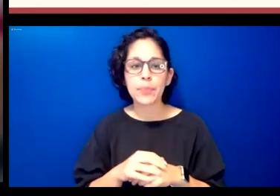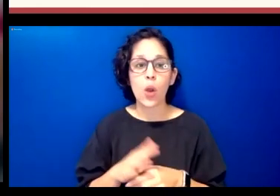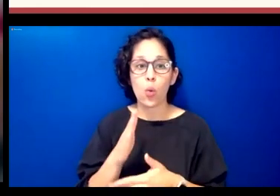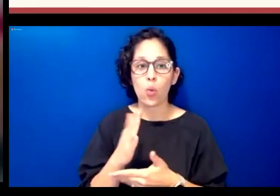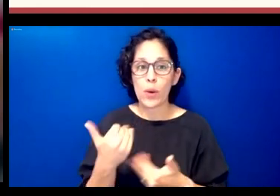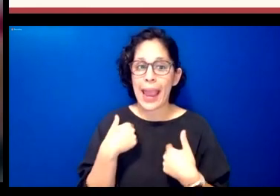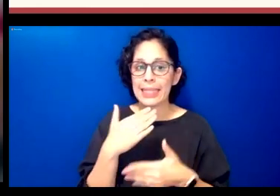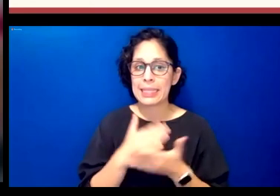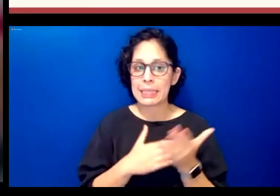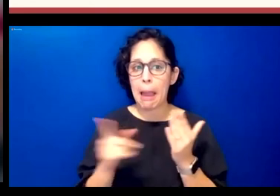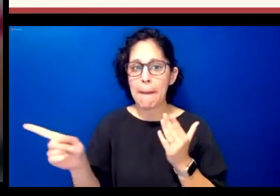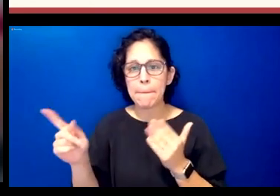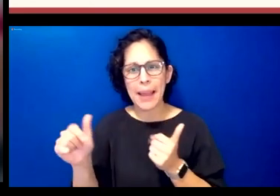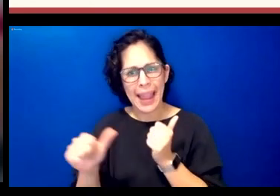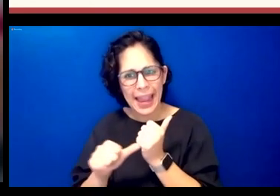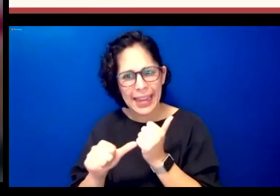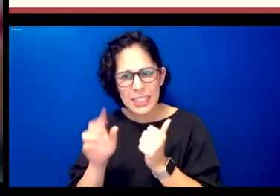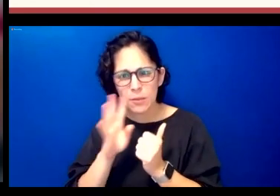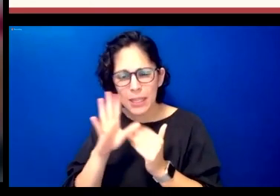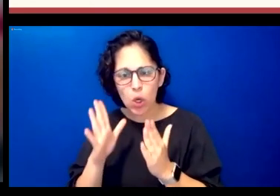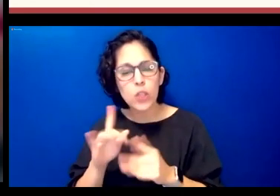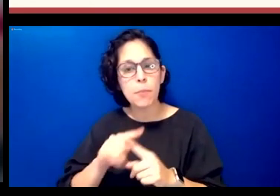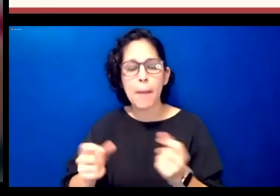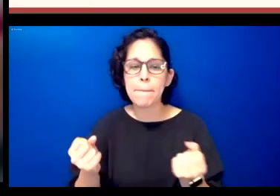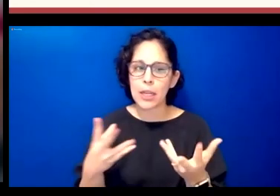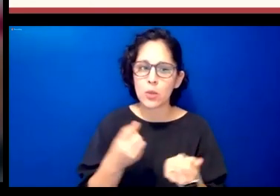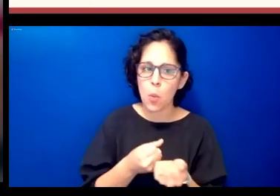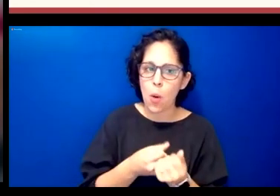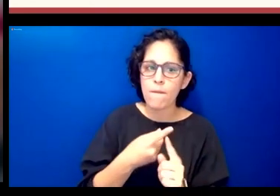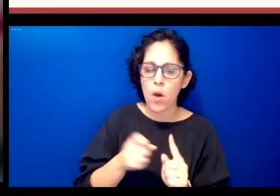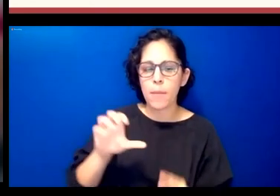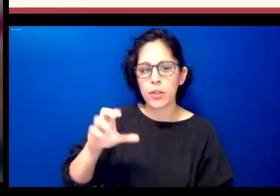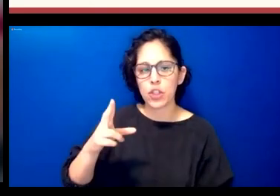and of course lots of support from chickasaw nation leadership and rosetta stone personnel